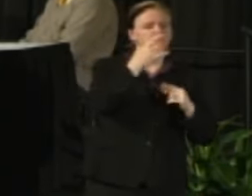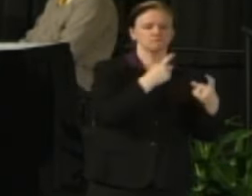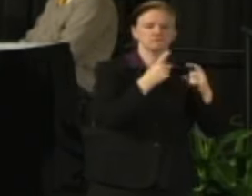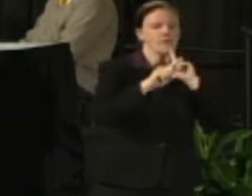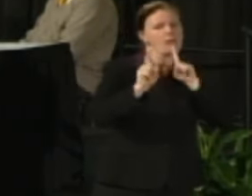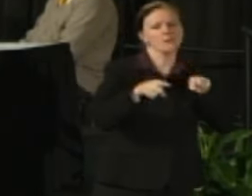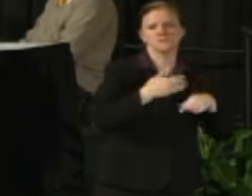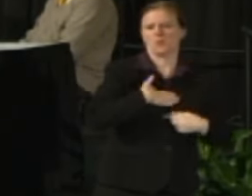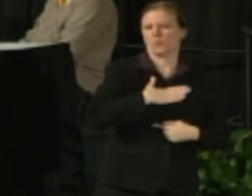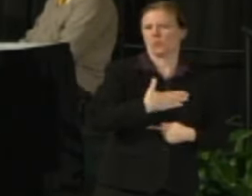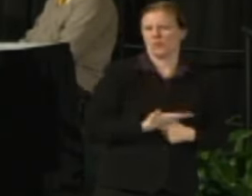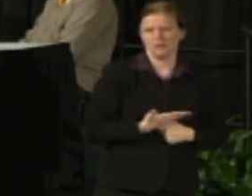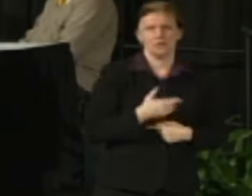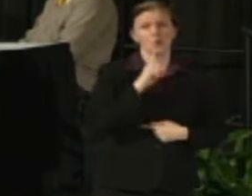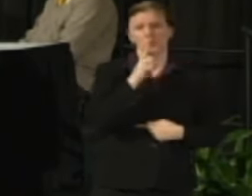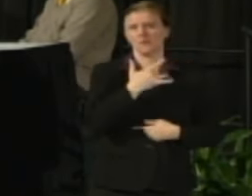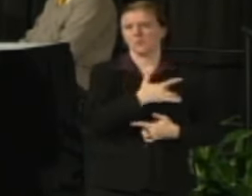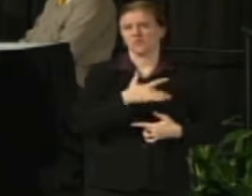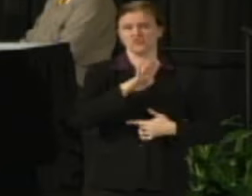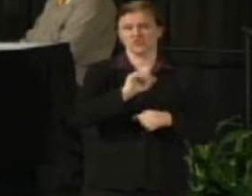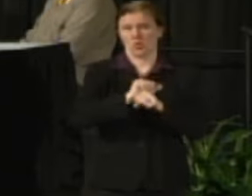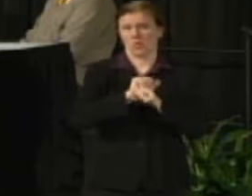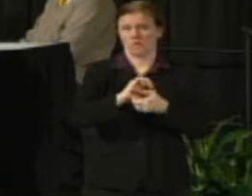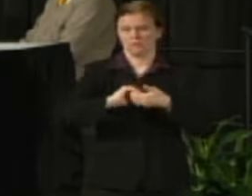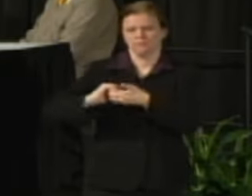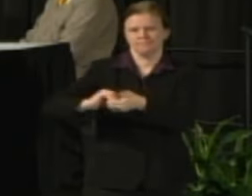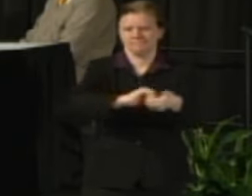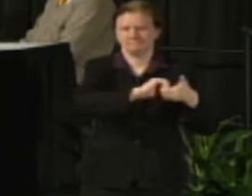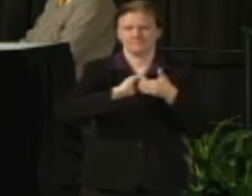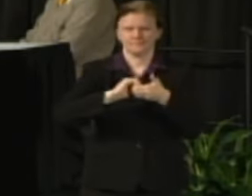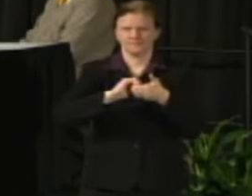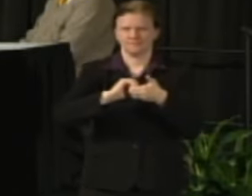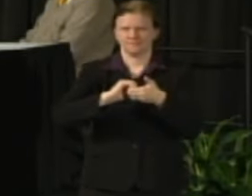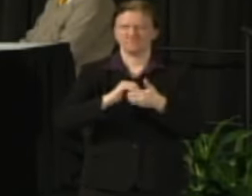with all of you as we go forward. So let me wrap up briefly.